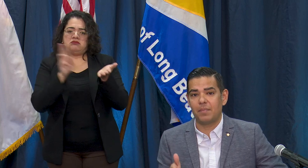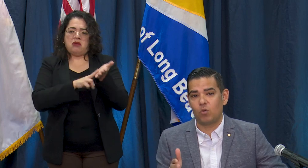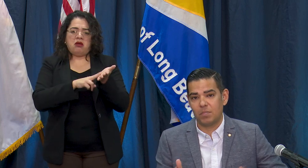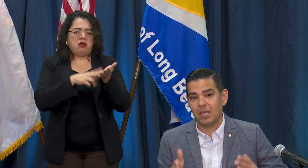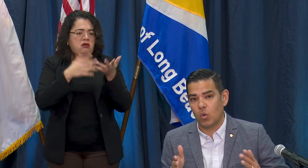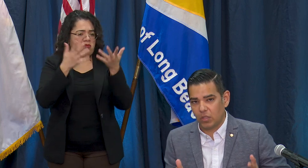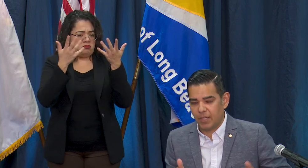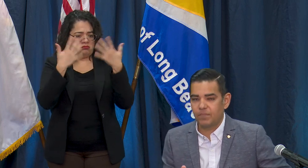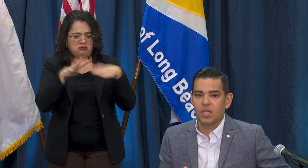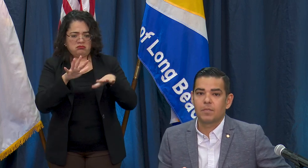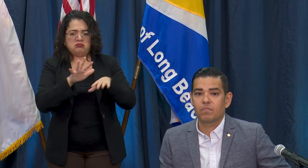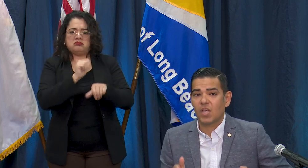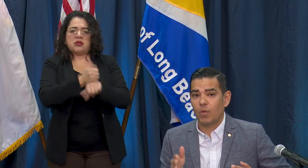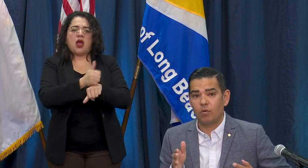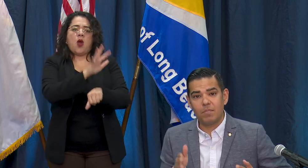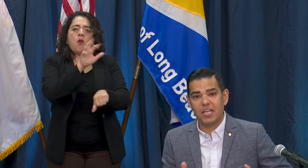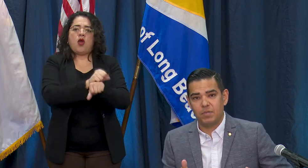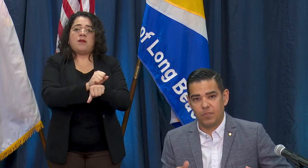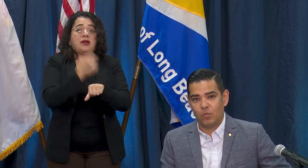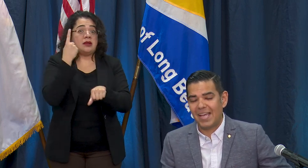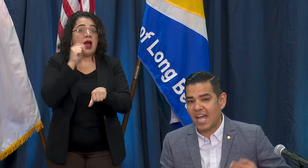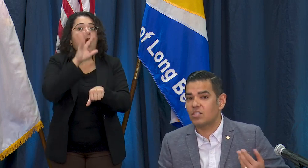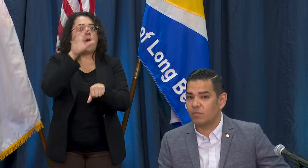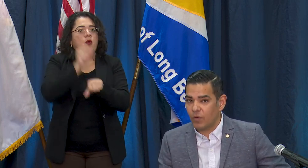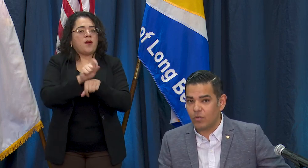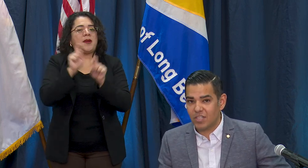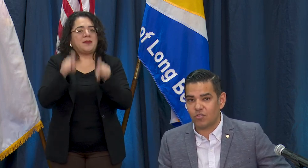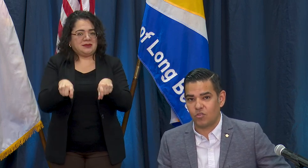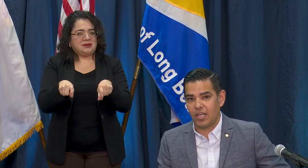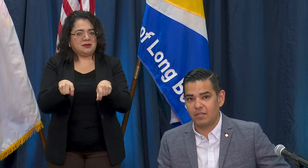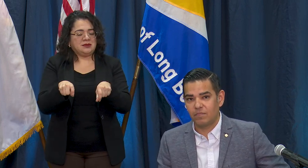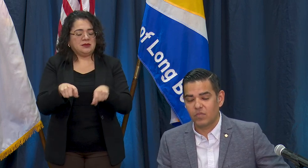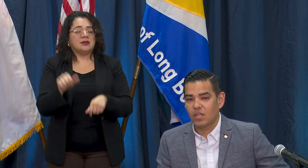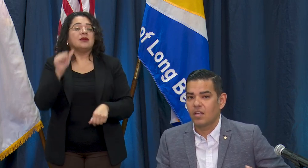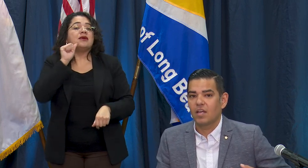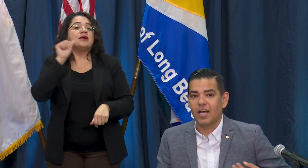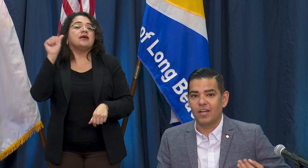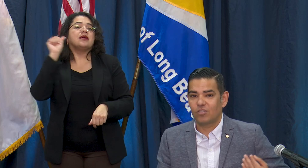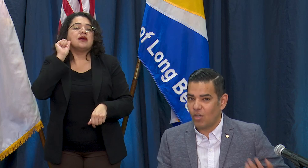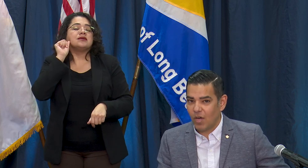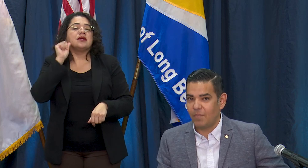appointment only. I want to remind people we had some folks yesterday show up